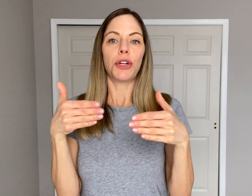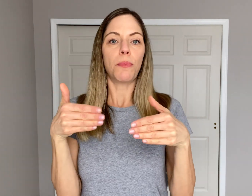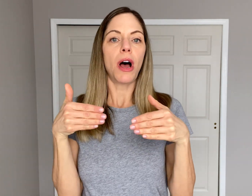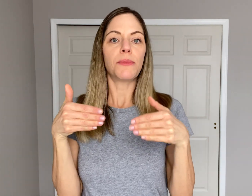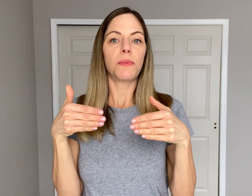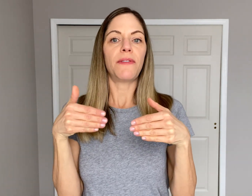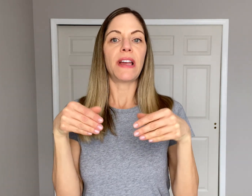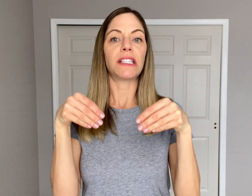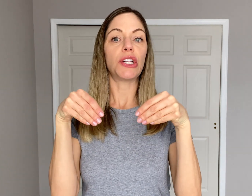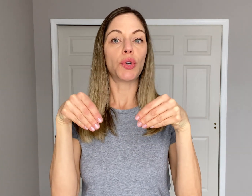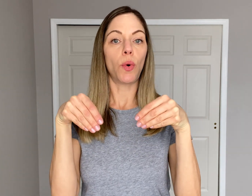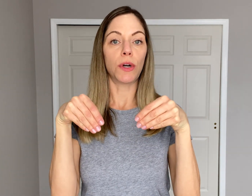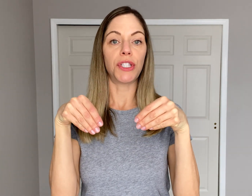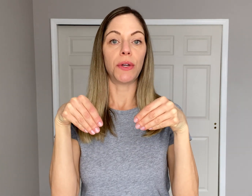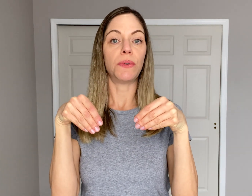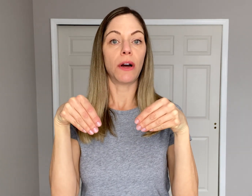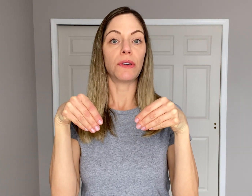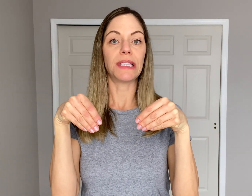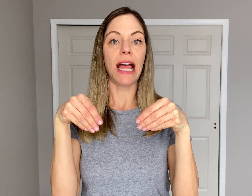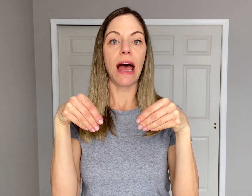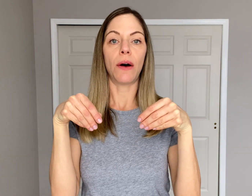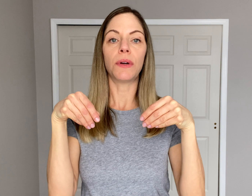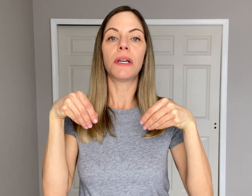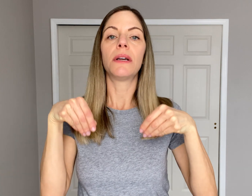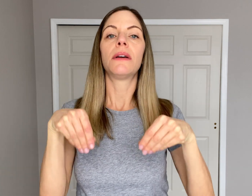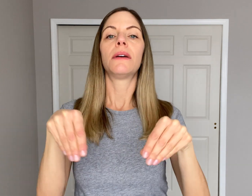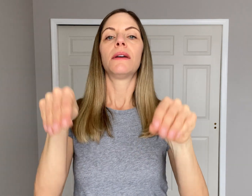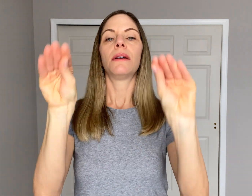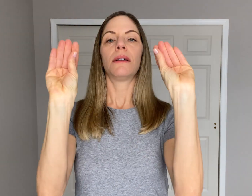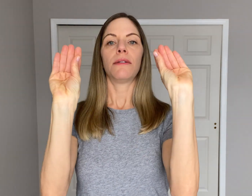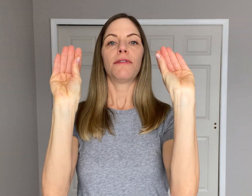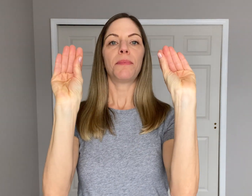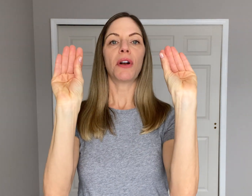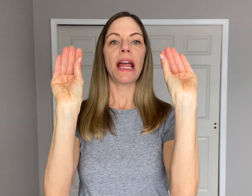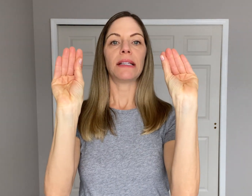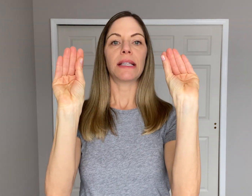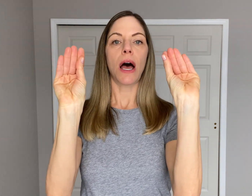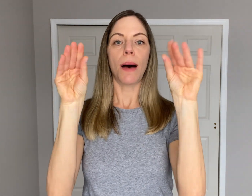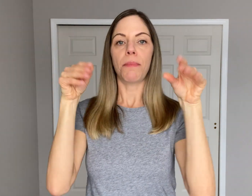Your palms will be facing towards you, knuckles out. Flip your hands up.